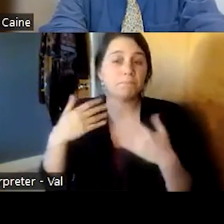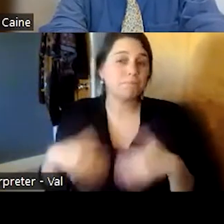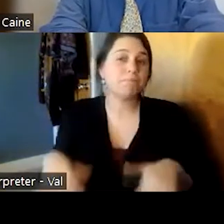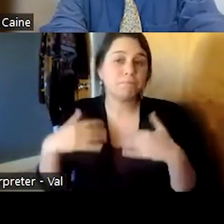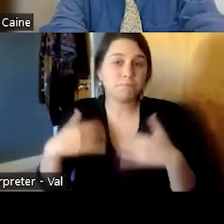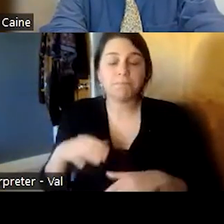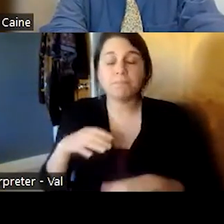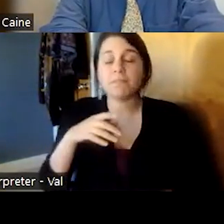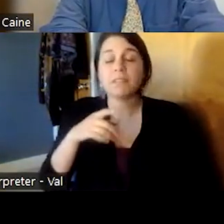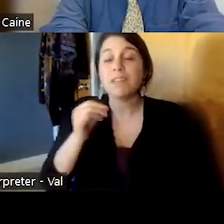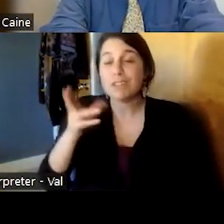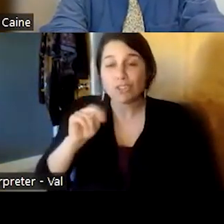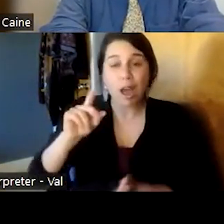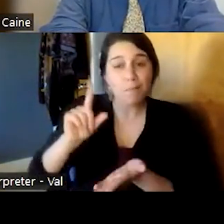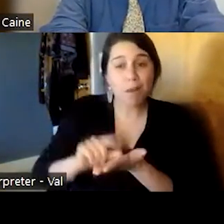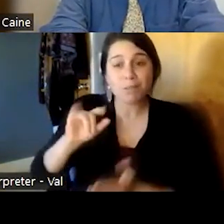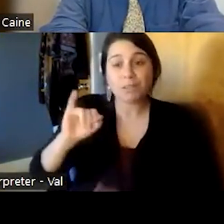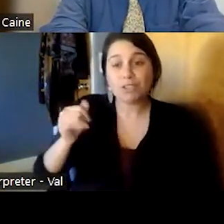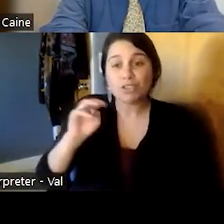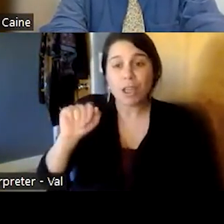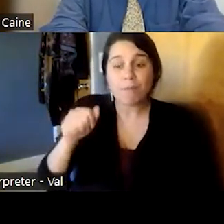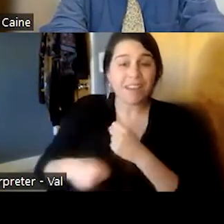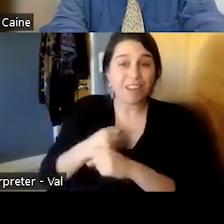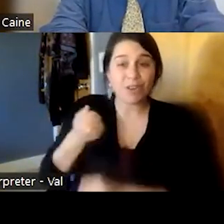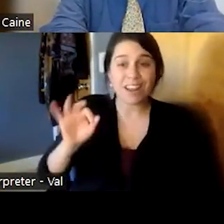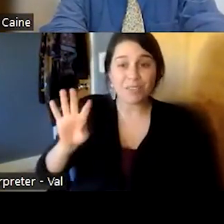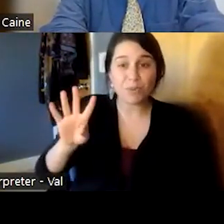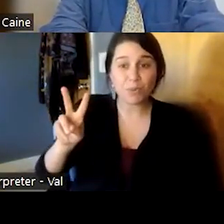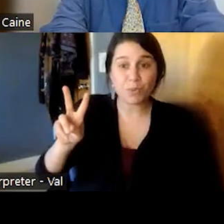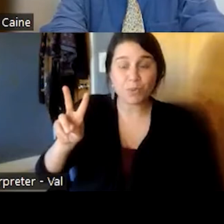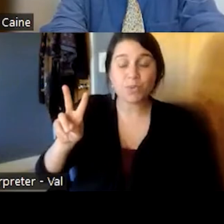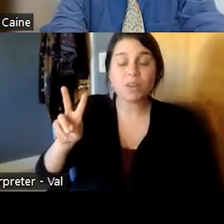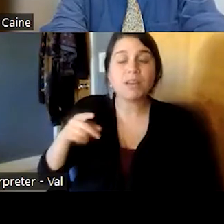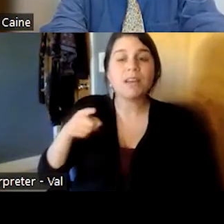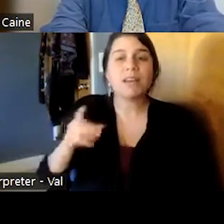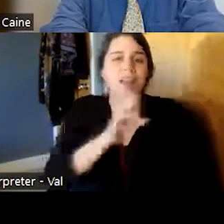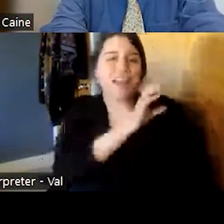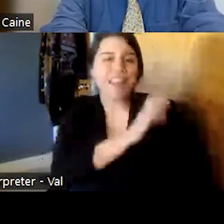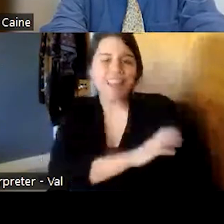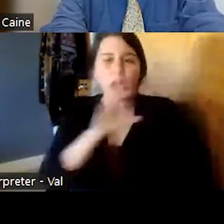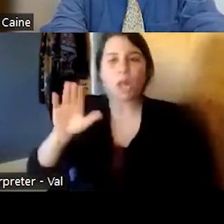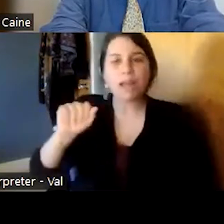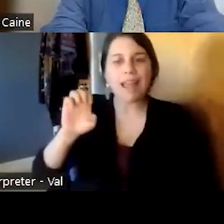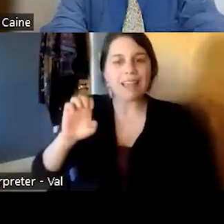actually published in jama in 1942 which is a clinical case conference in front of trainees